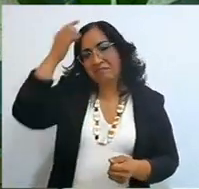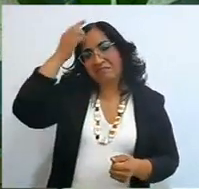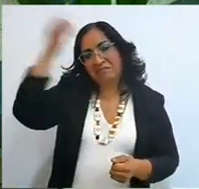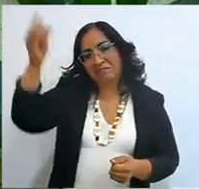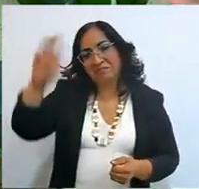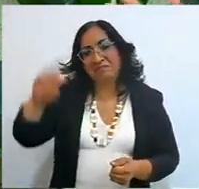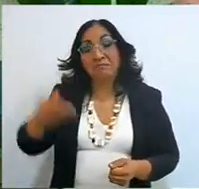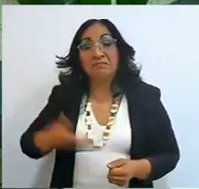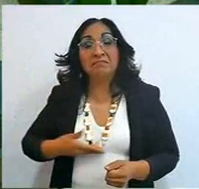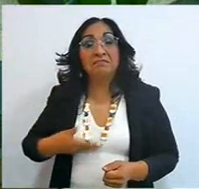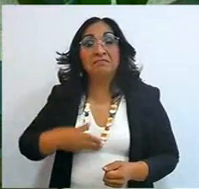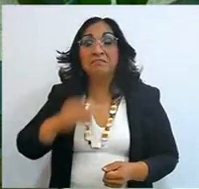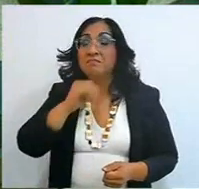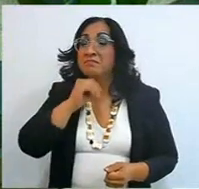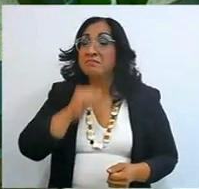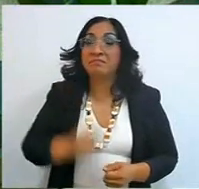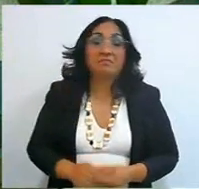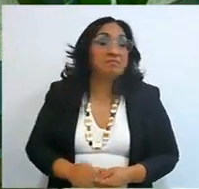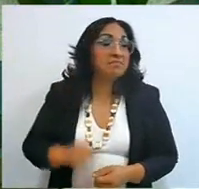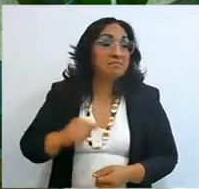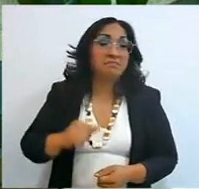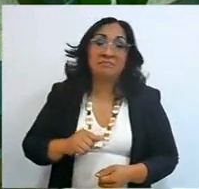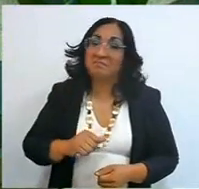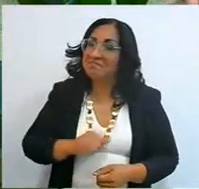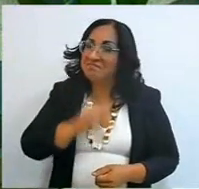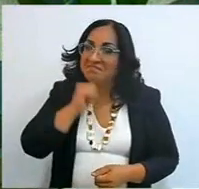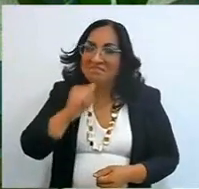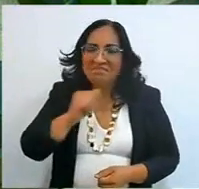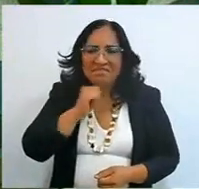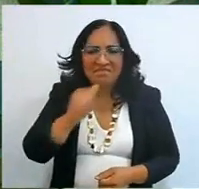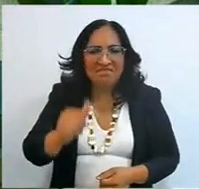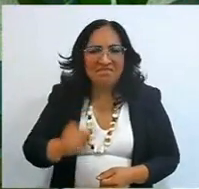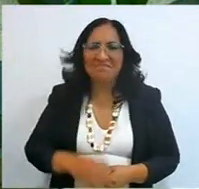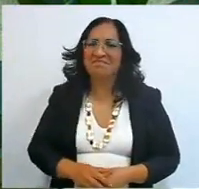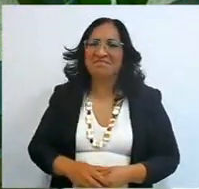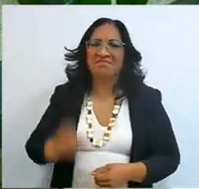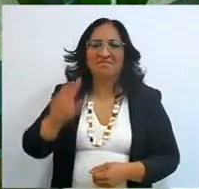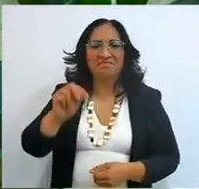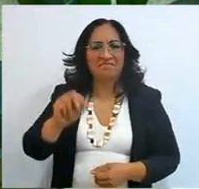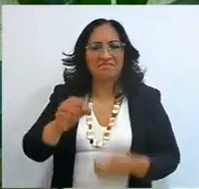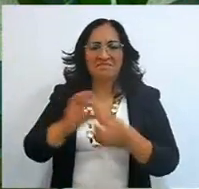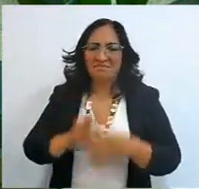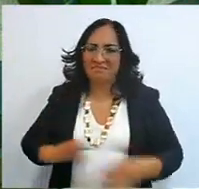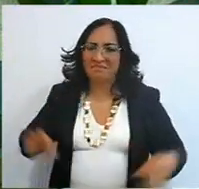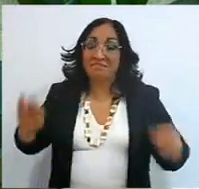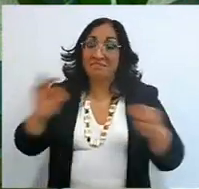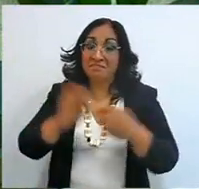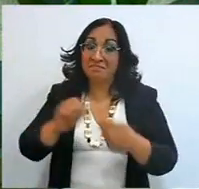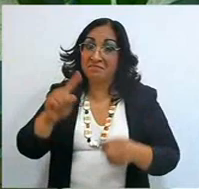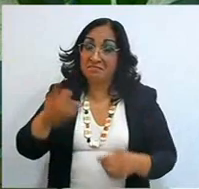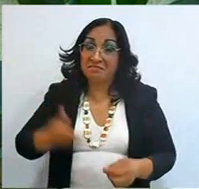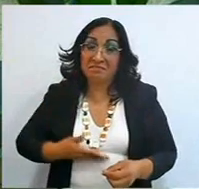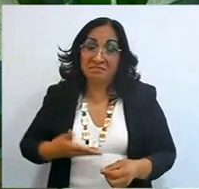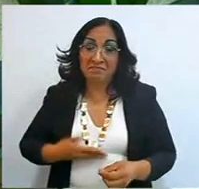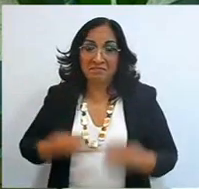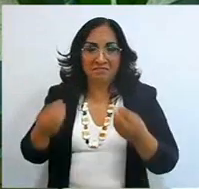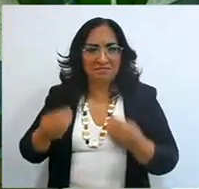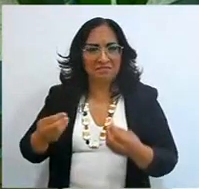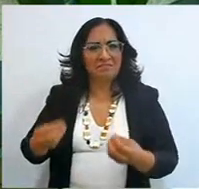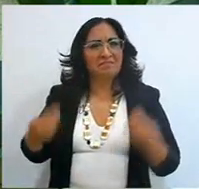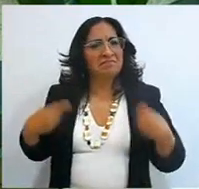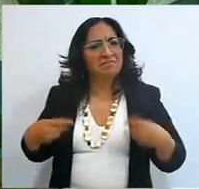no matter how much you have a social life, how much you go out, there comes a time when you get to your bedroom,